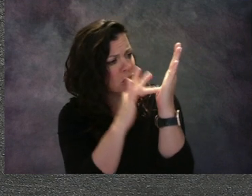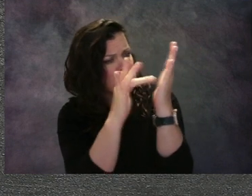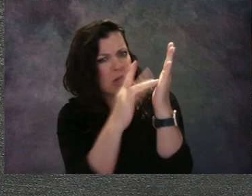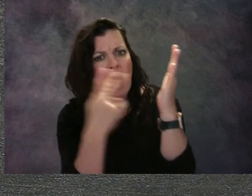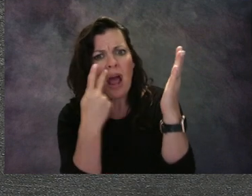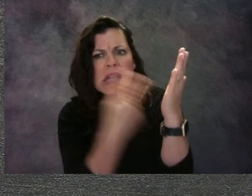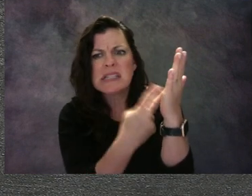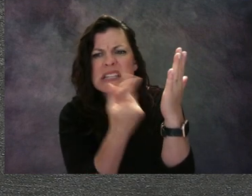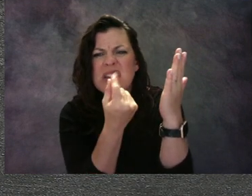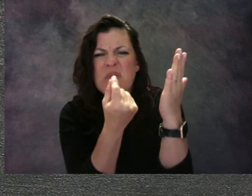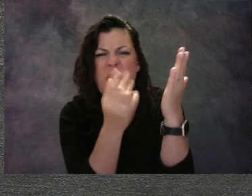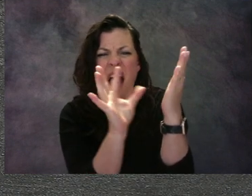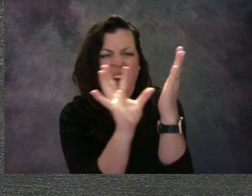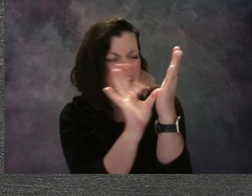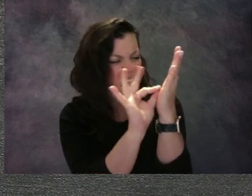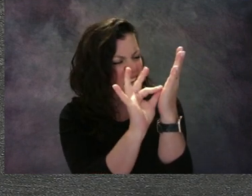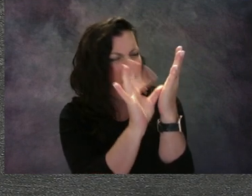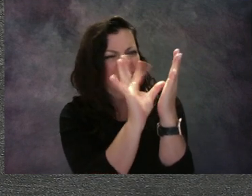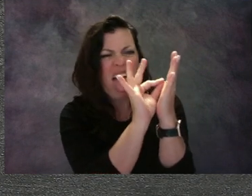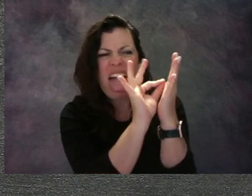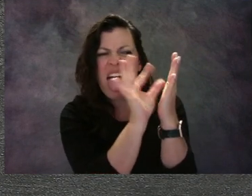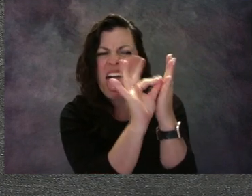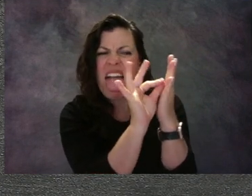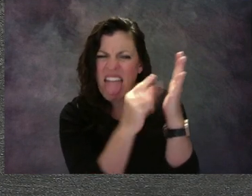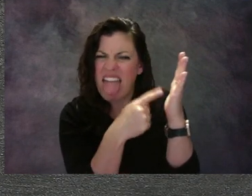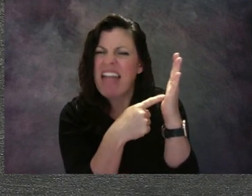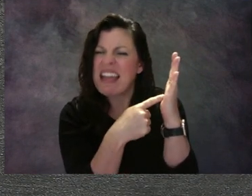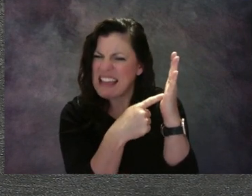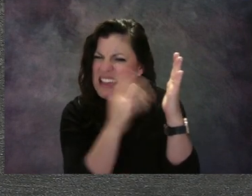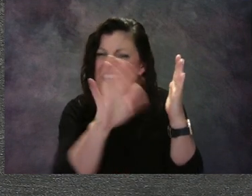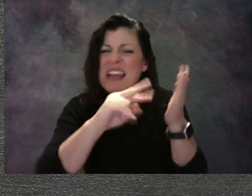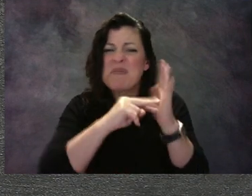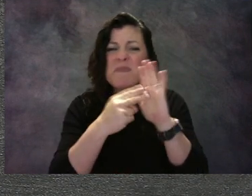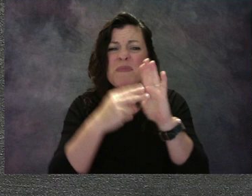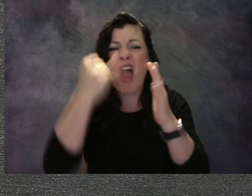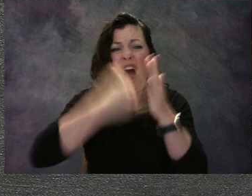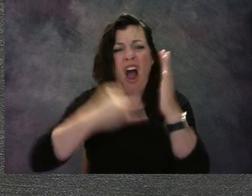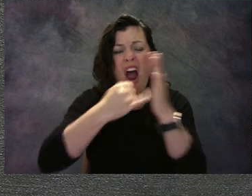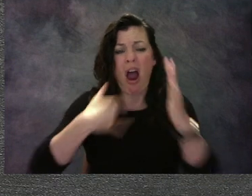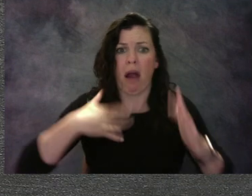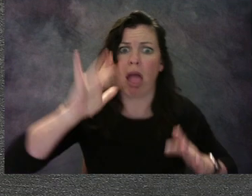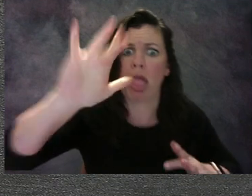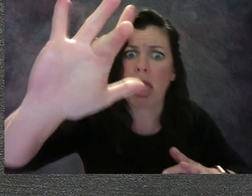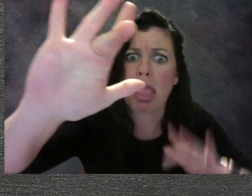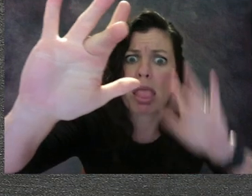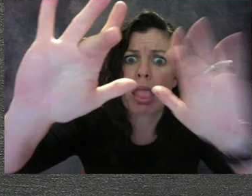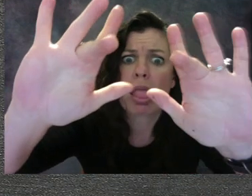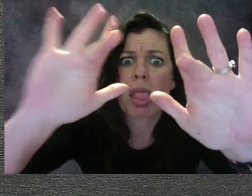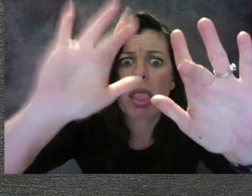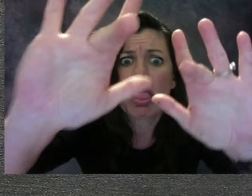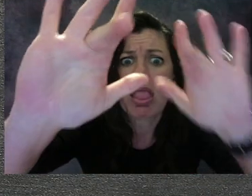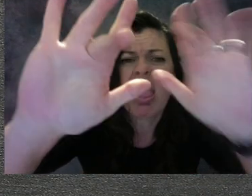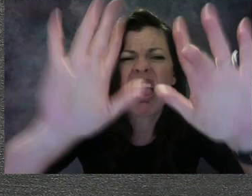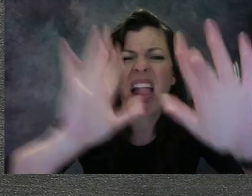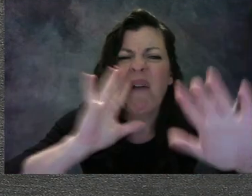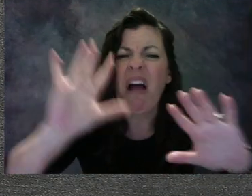so think how that would translate to the wall. If you were touching those paintings and everybody touched, touched, touched,